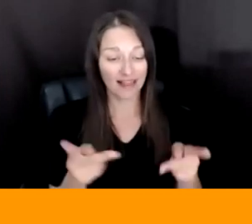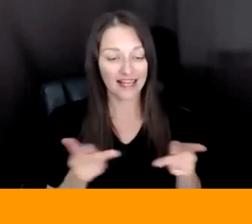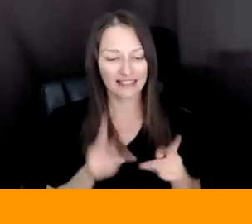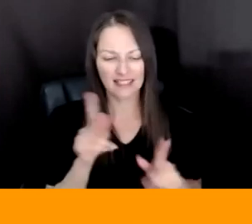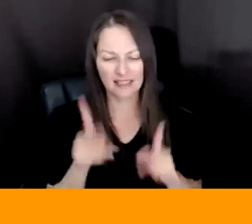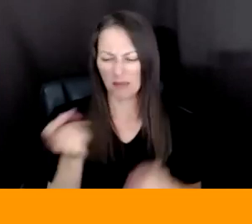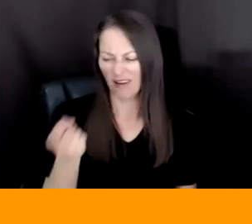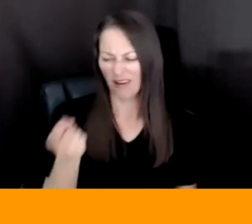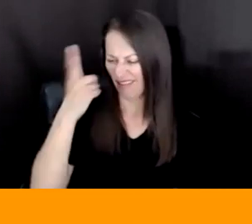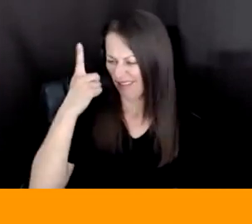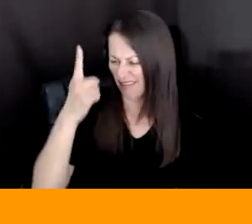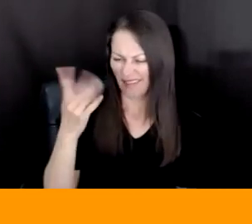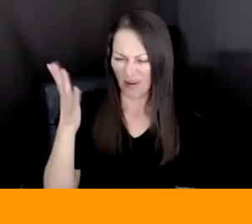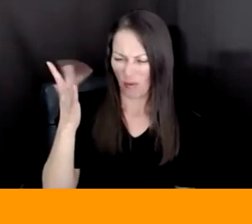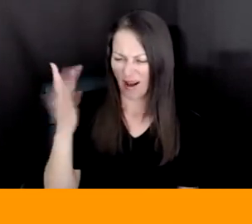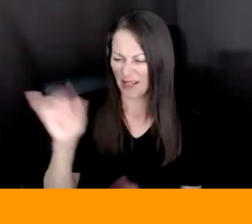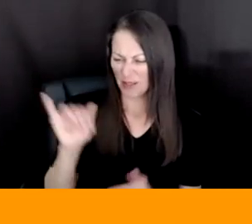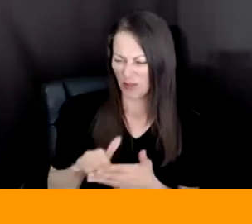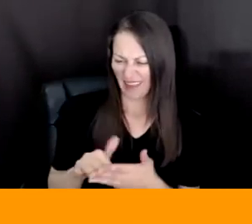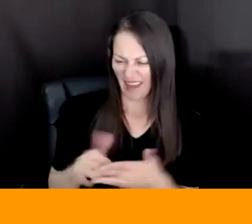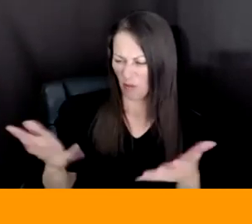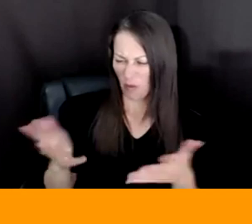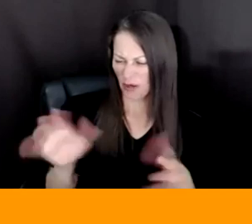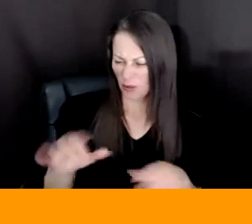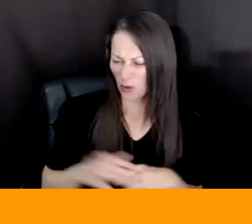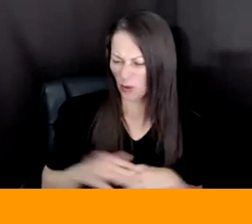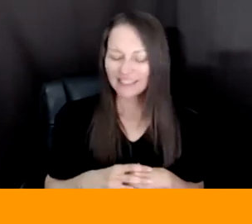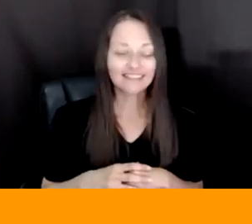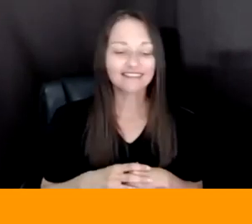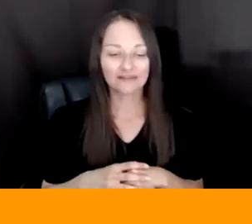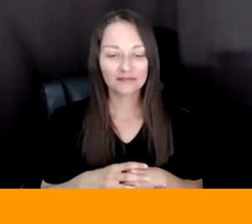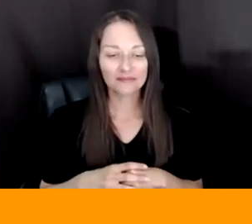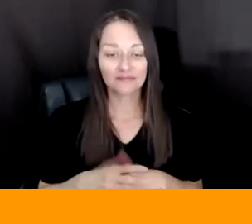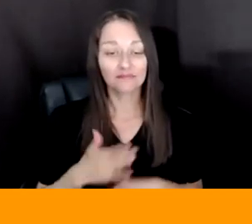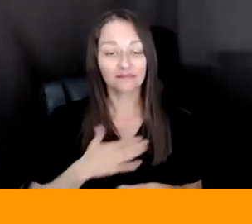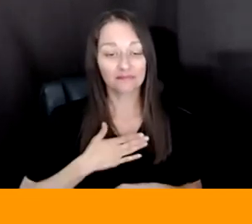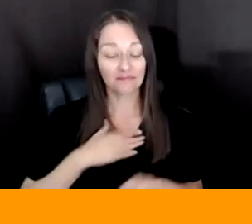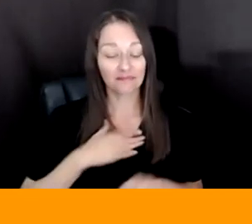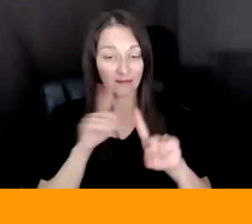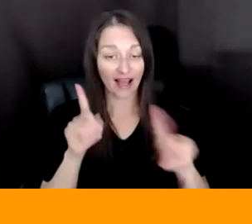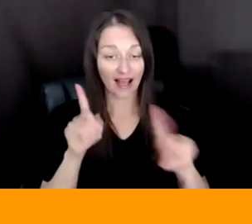AND WHY ARE YOU DOING IT? AND MY ANSWER IS, IS USUALLY THE ANSWER THAT AMELIA JUST GAVE, RIGHT,